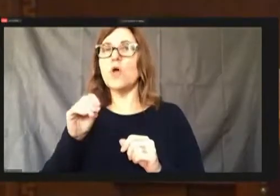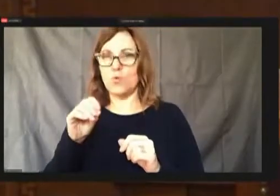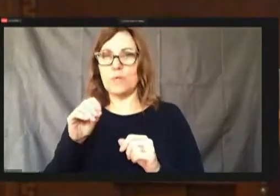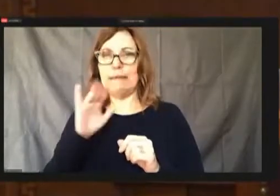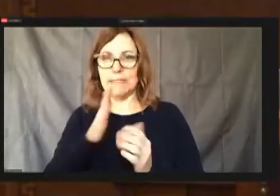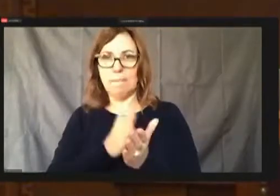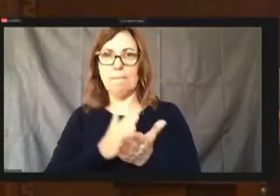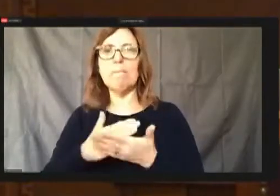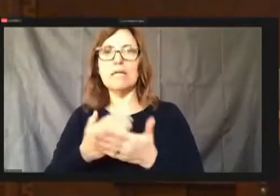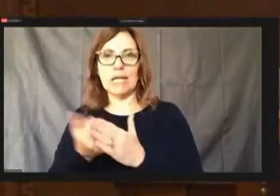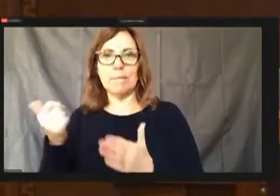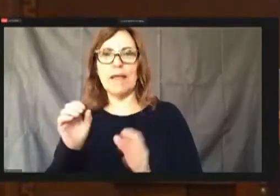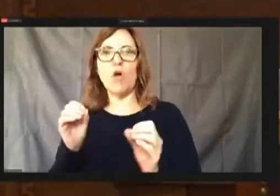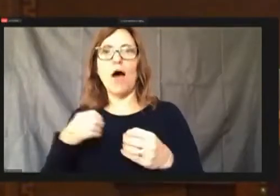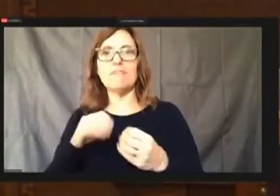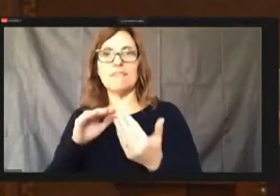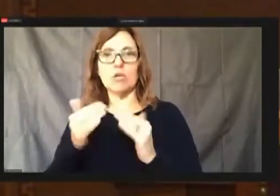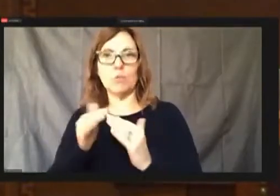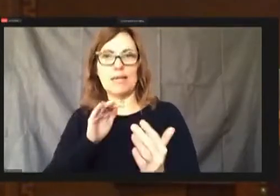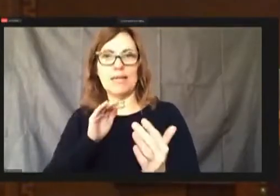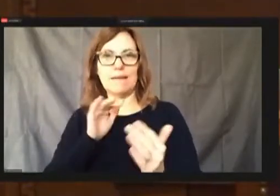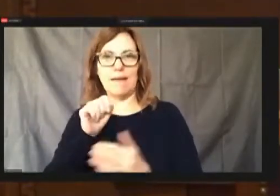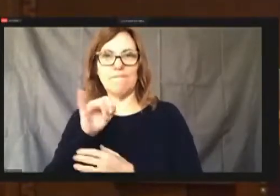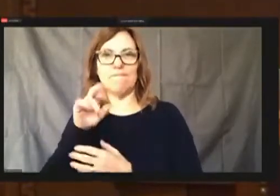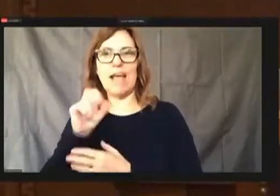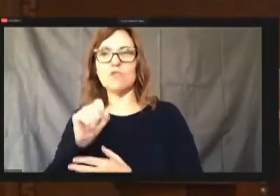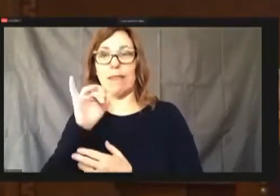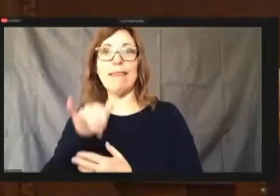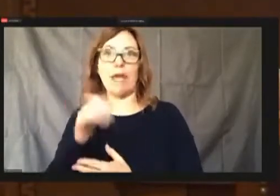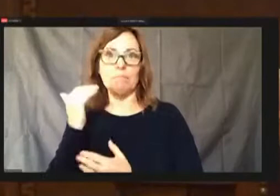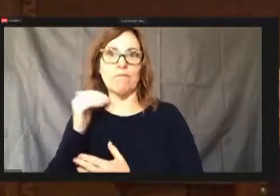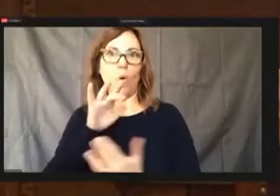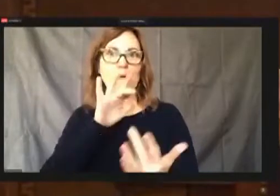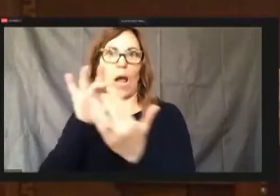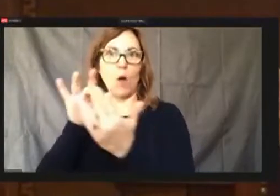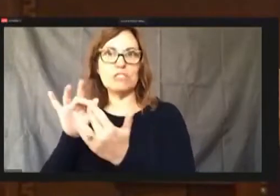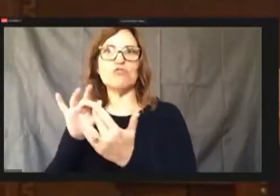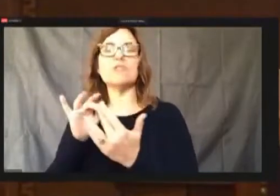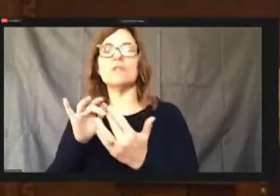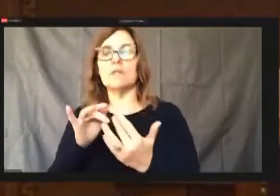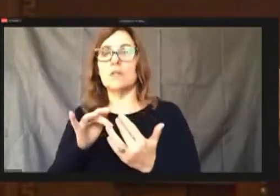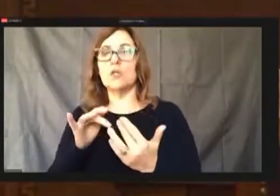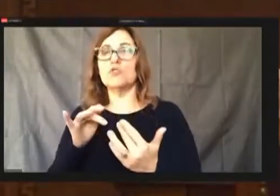to community based organizations, we are taking that function back over that we used to have